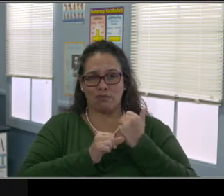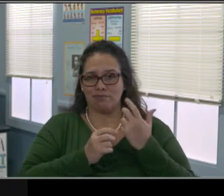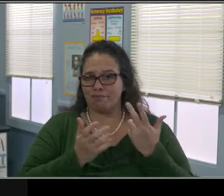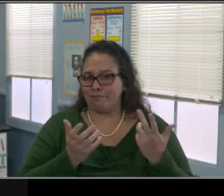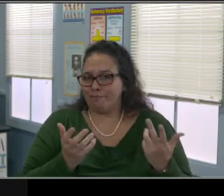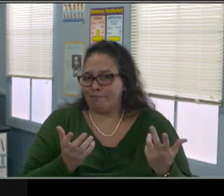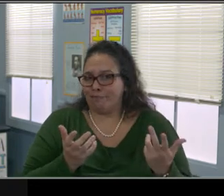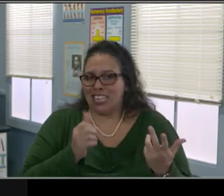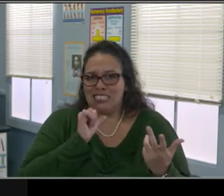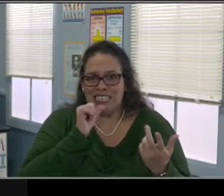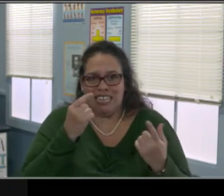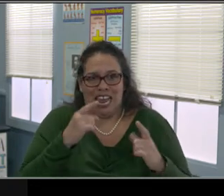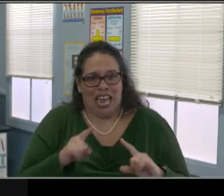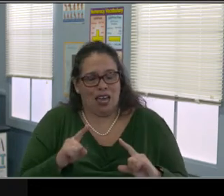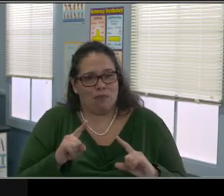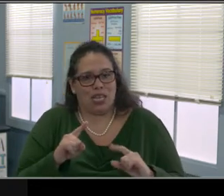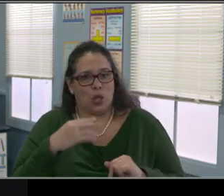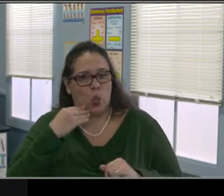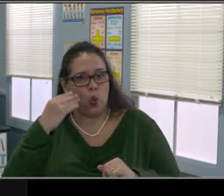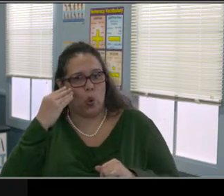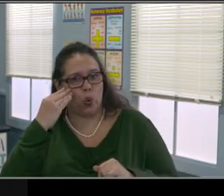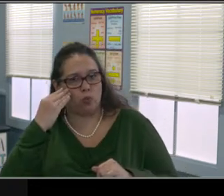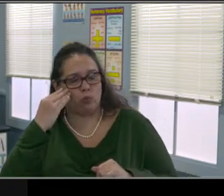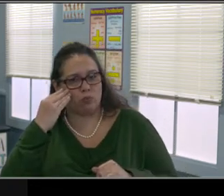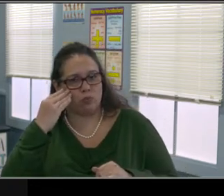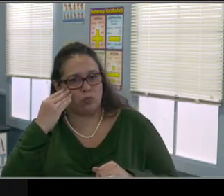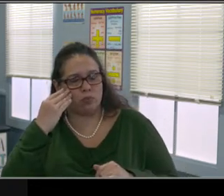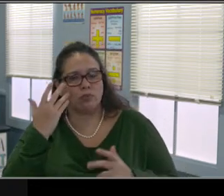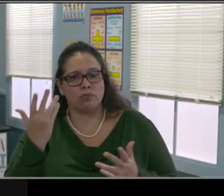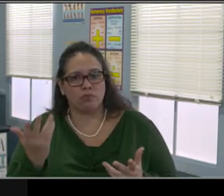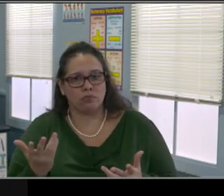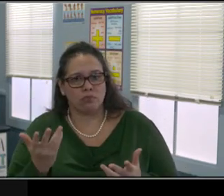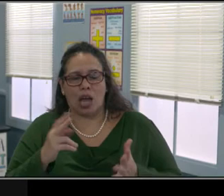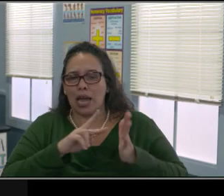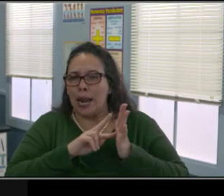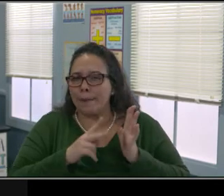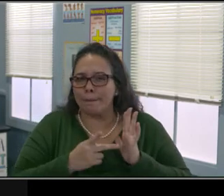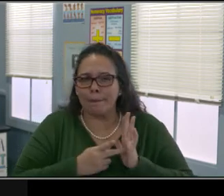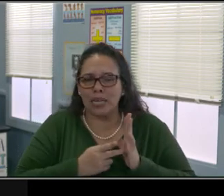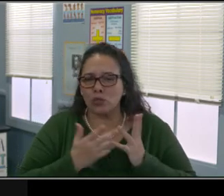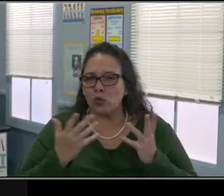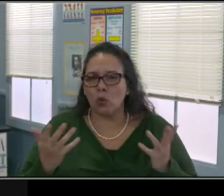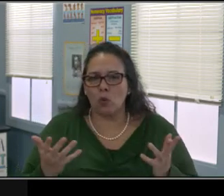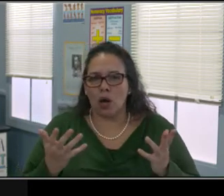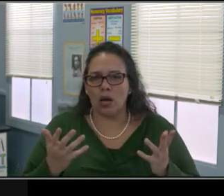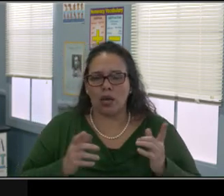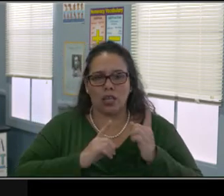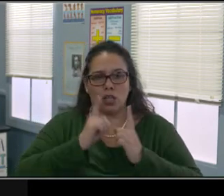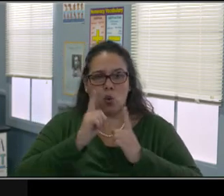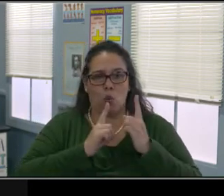But for the most part, parents are doing this now. It's not a one-on-one aid. It's not the TA's in the classroom.